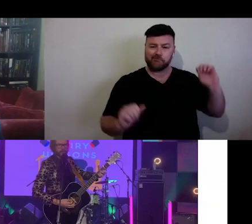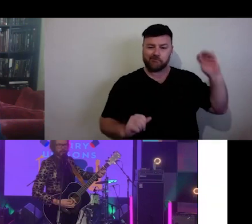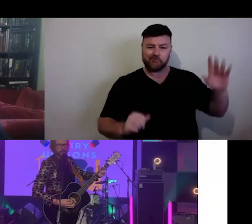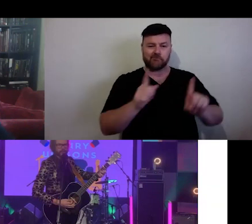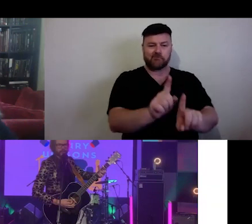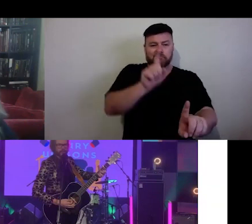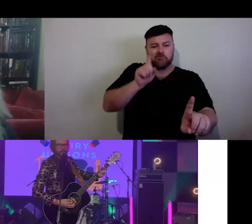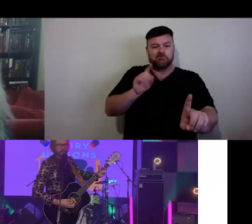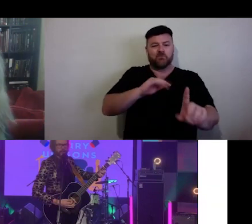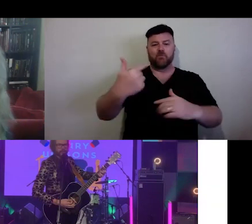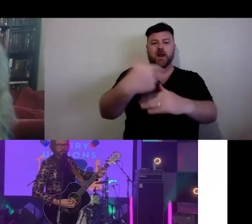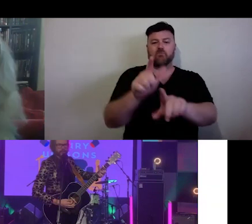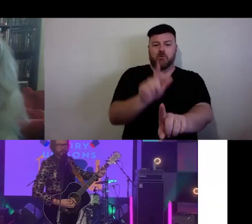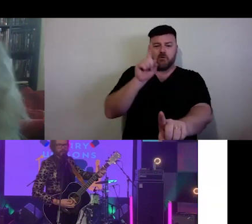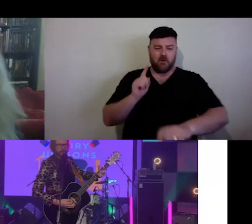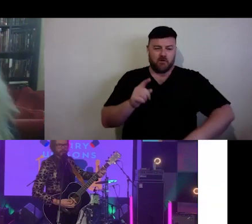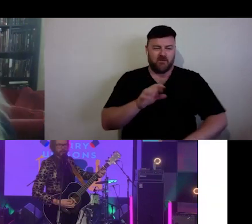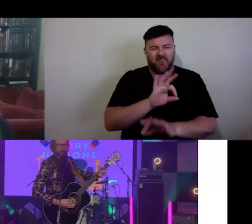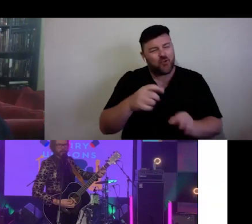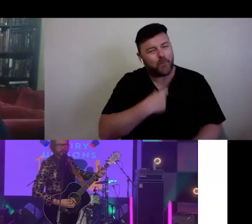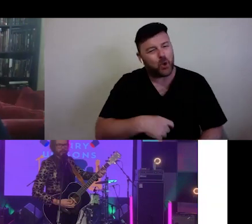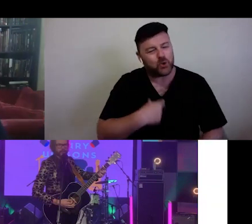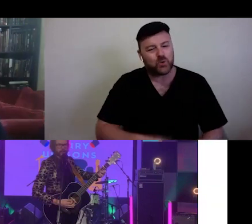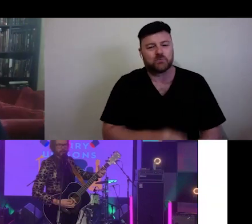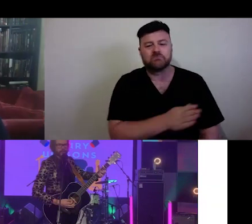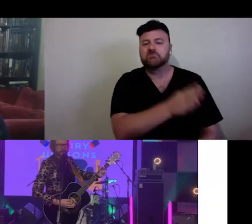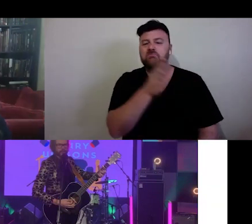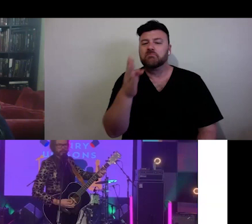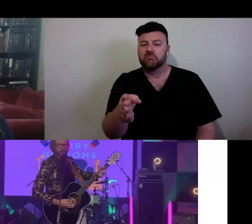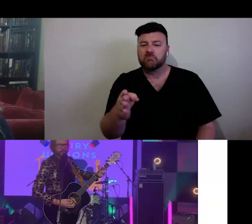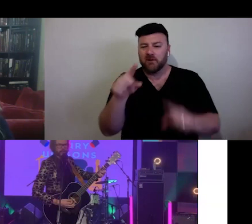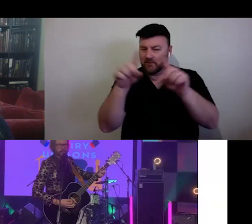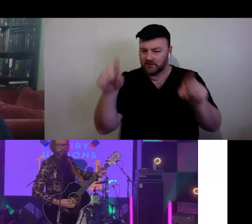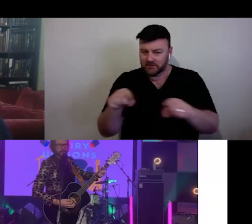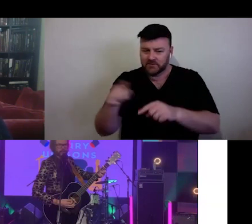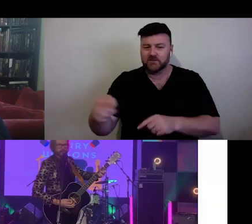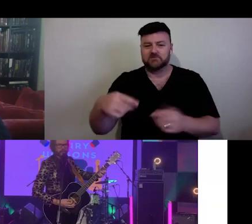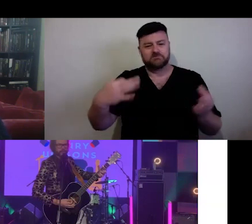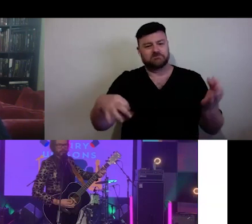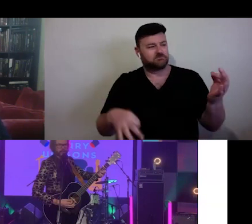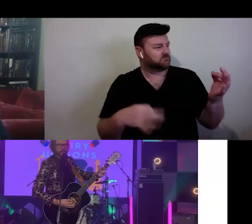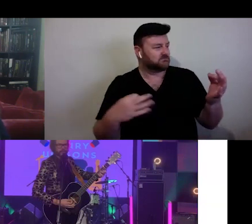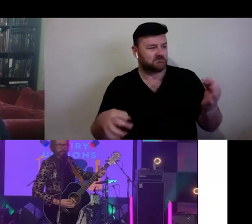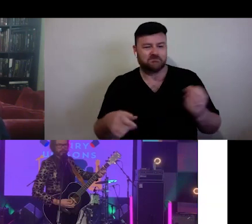the camera. And we see the music Henry rehorsing for the delivered